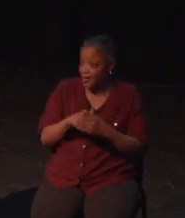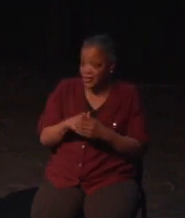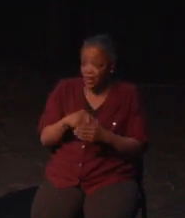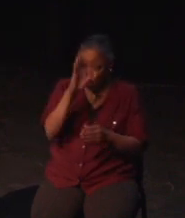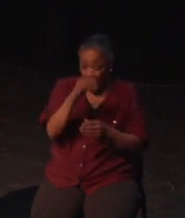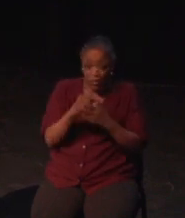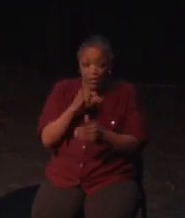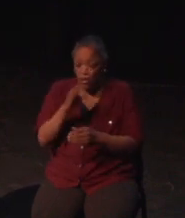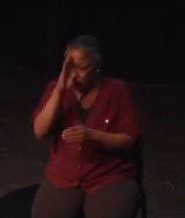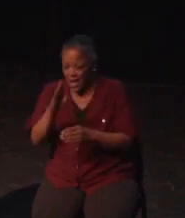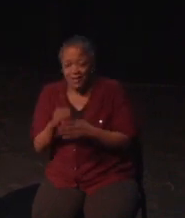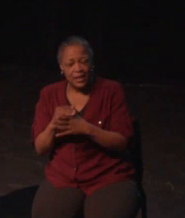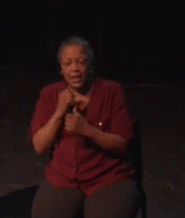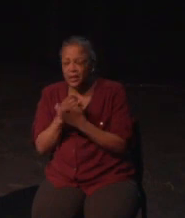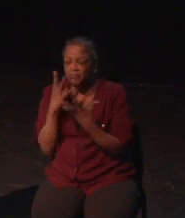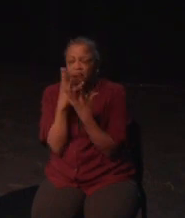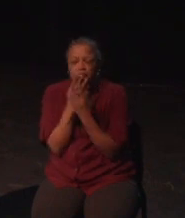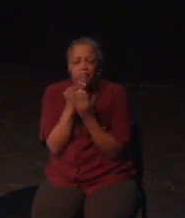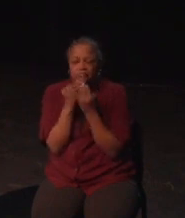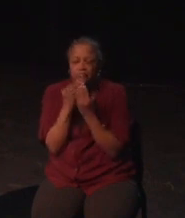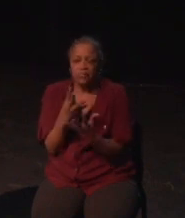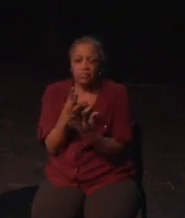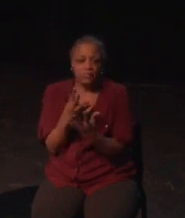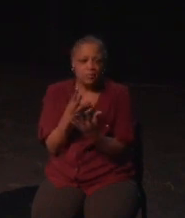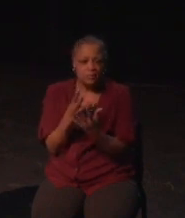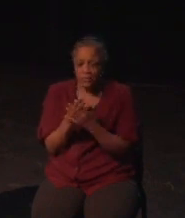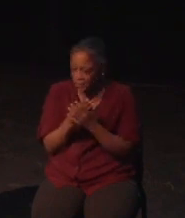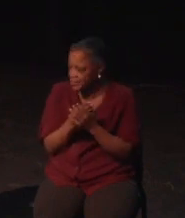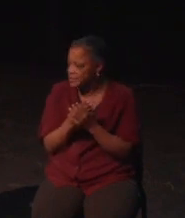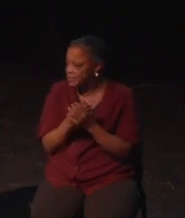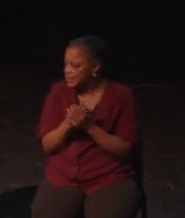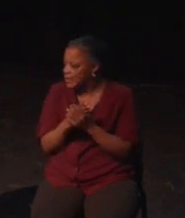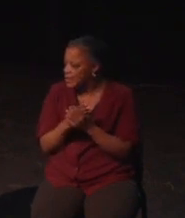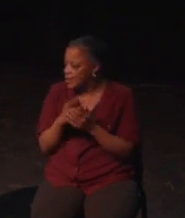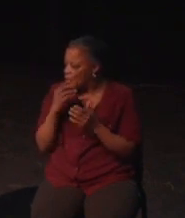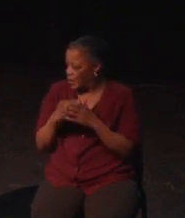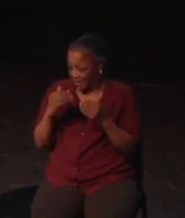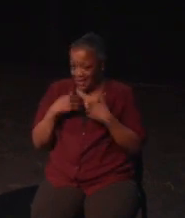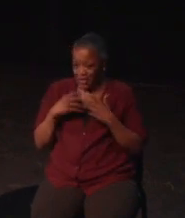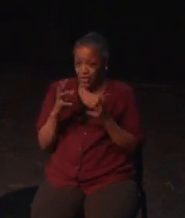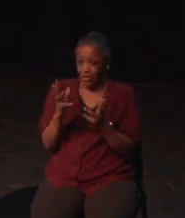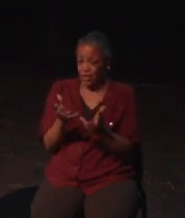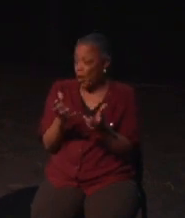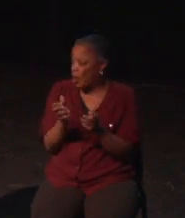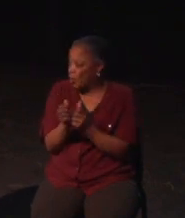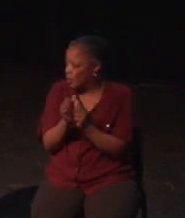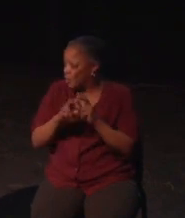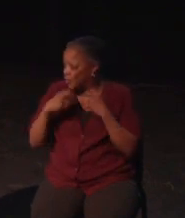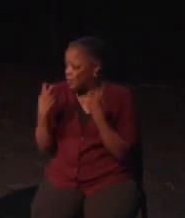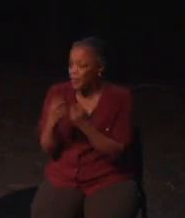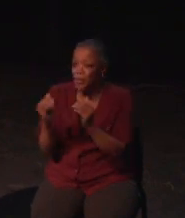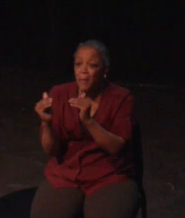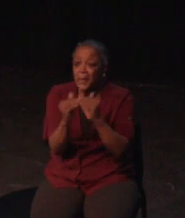we sometimes find them difficult to play at all. They can be overwhelming, stressful, and tiring.